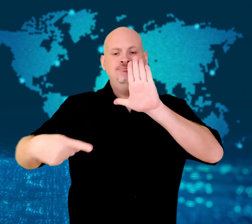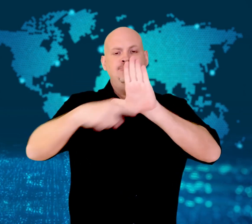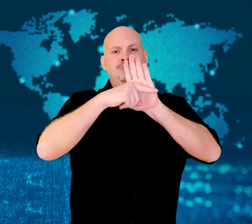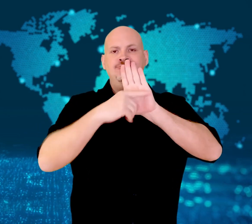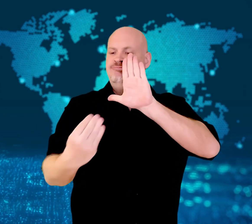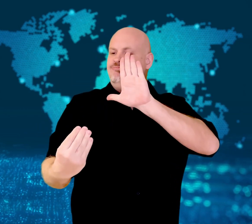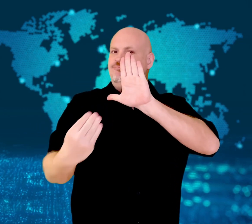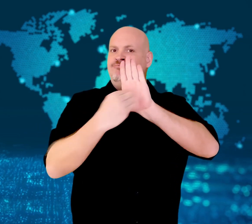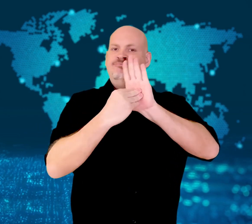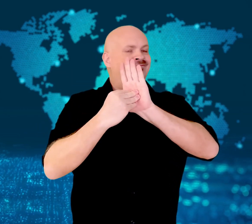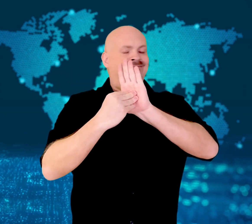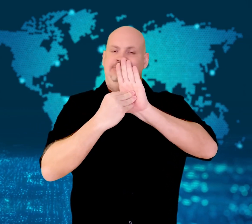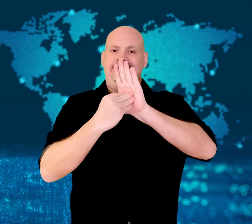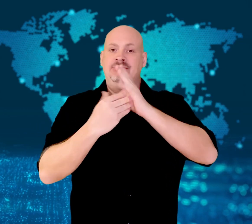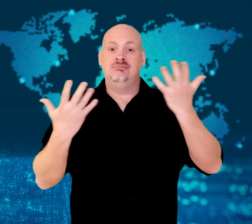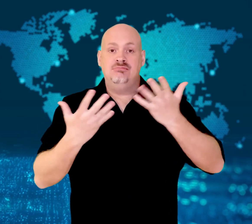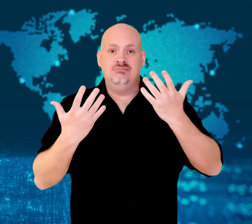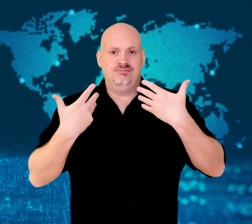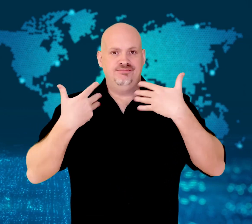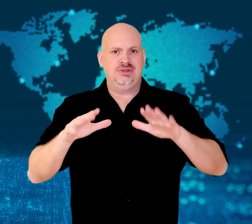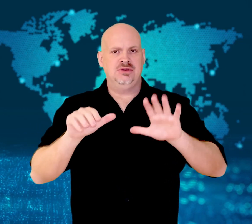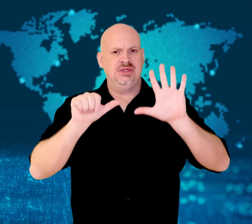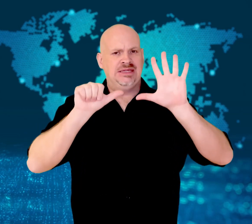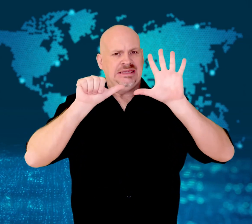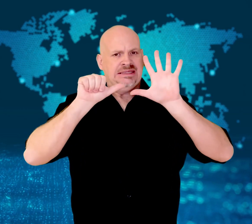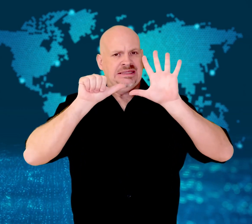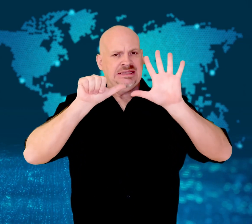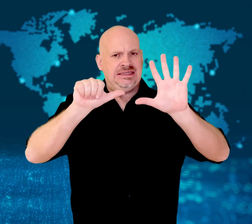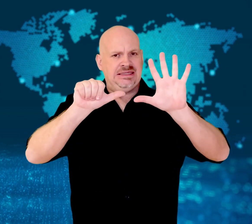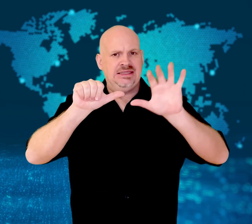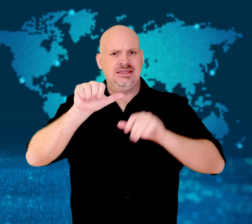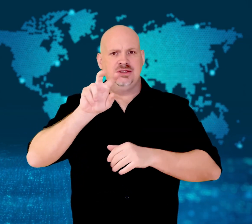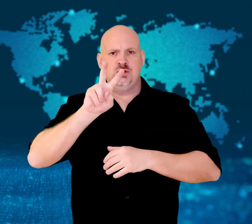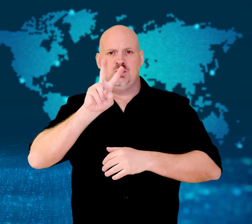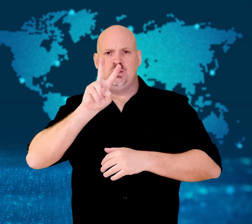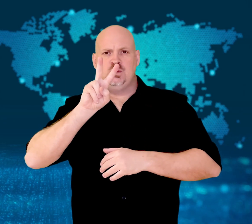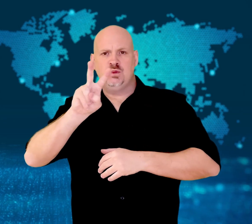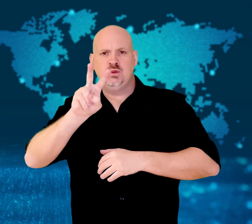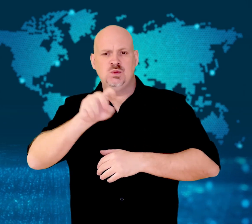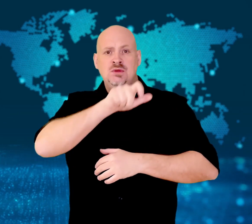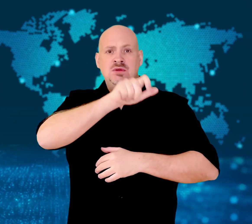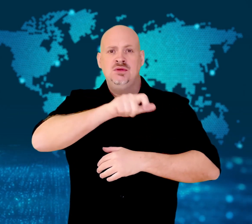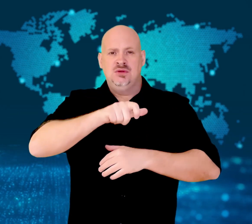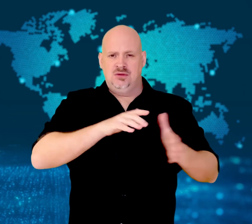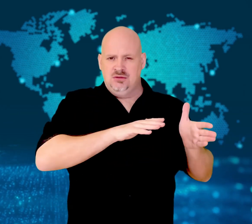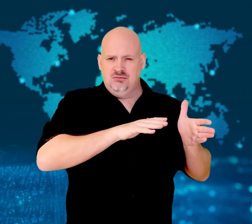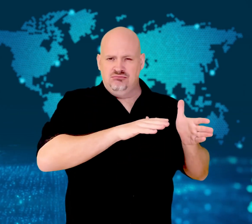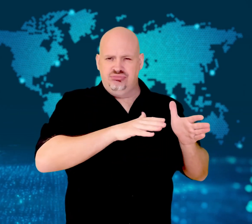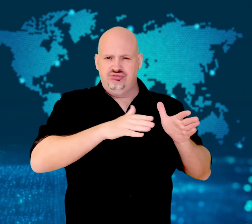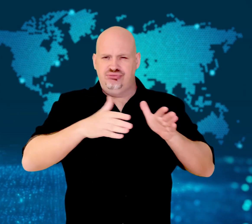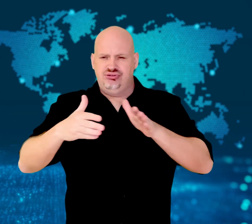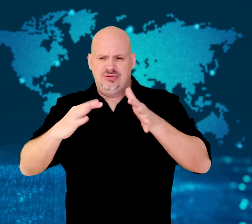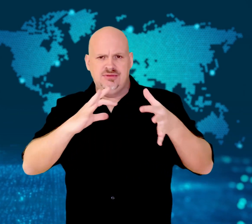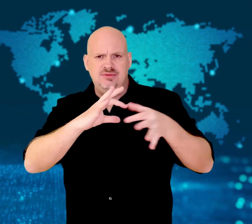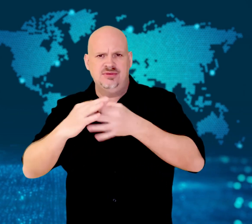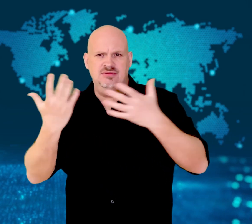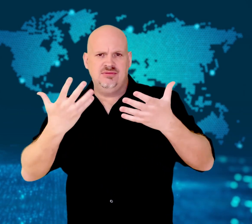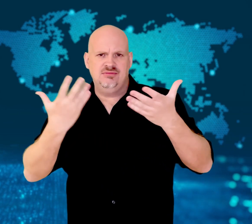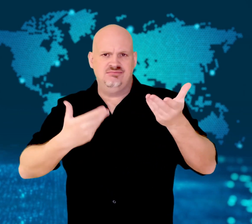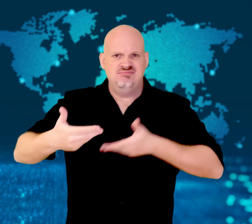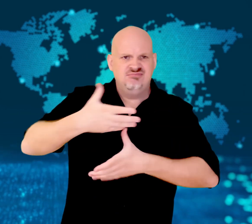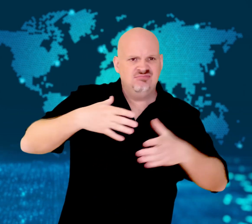after 62 gang-related murders in one day.